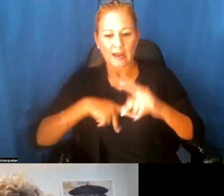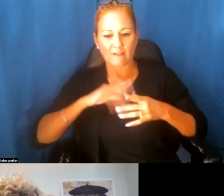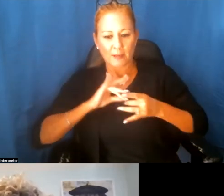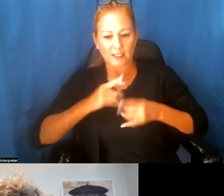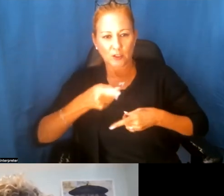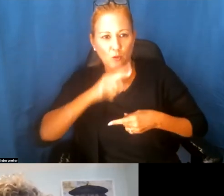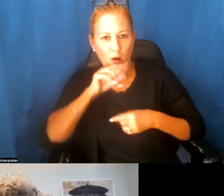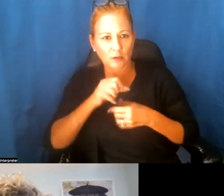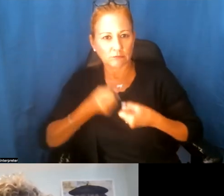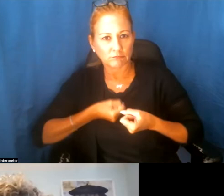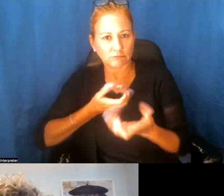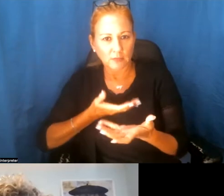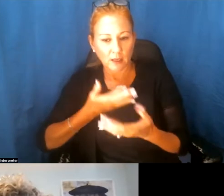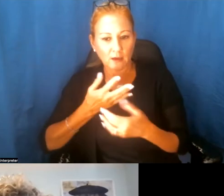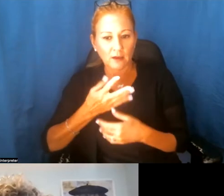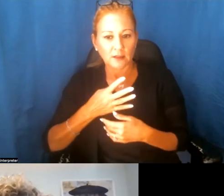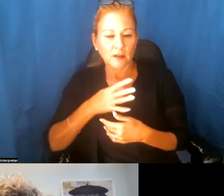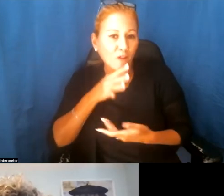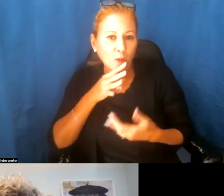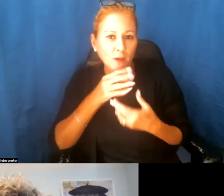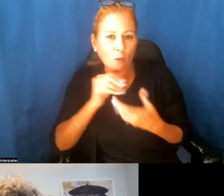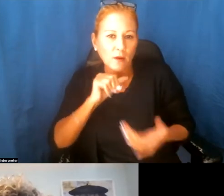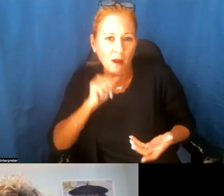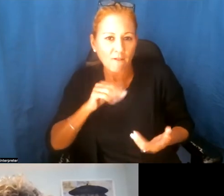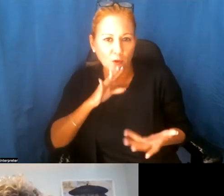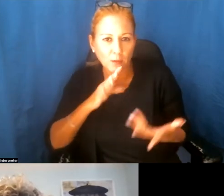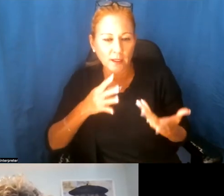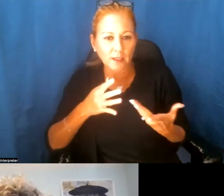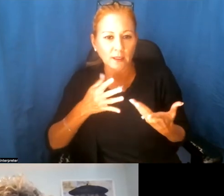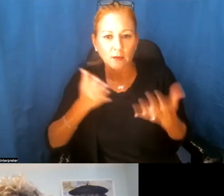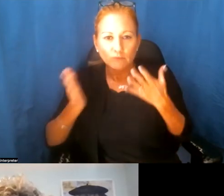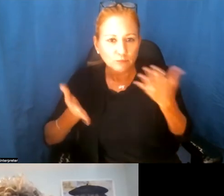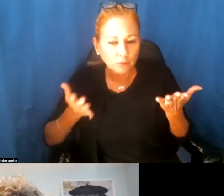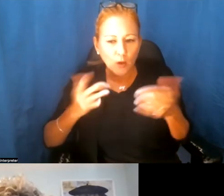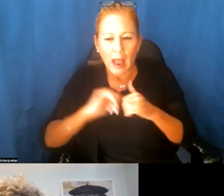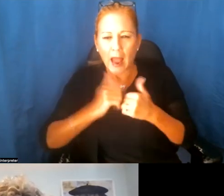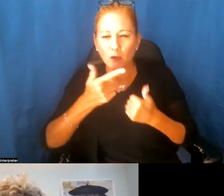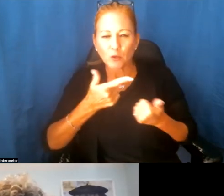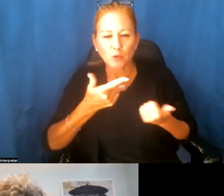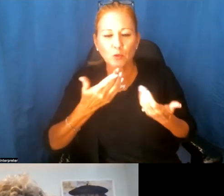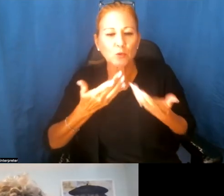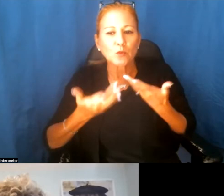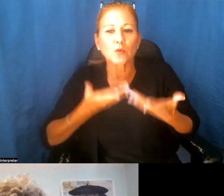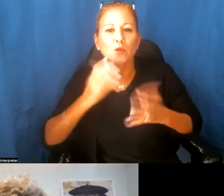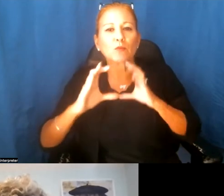sending, both verbally and non-verbally. What are the ways that you bring with you authority,